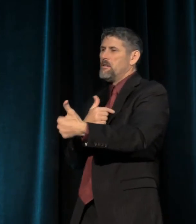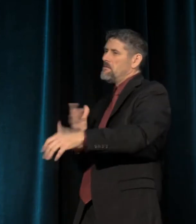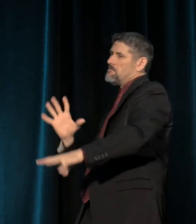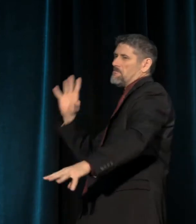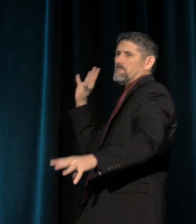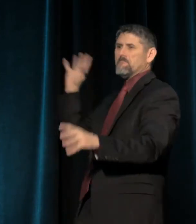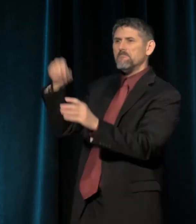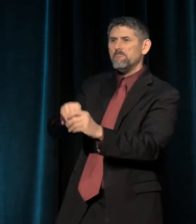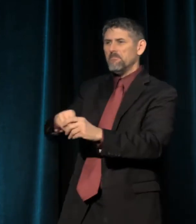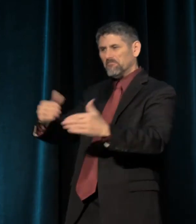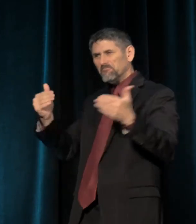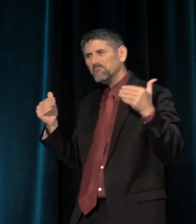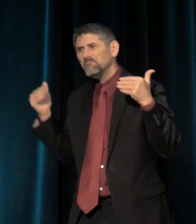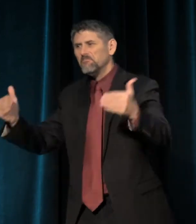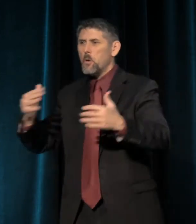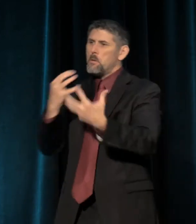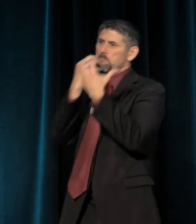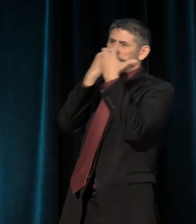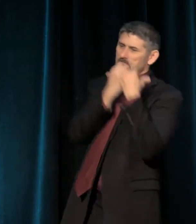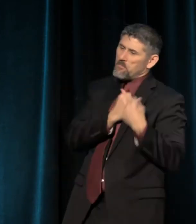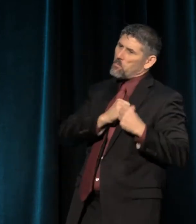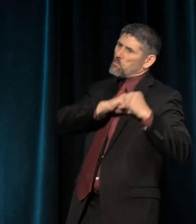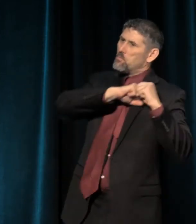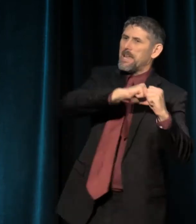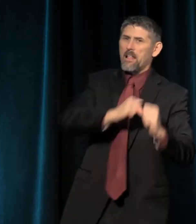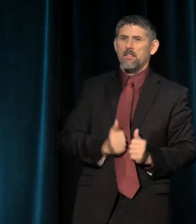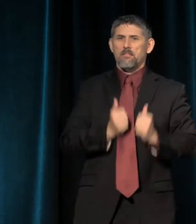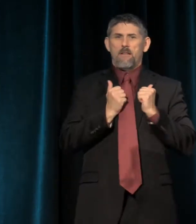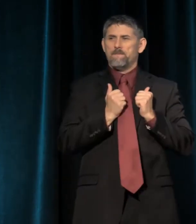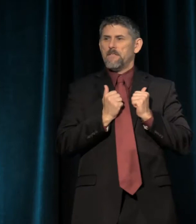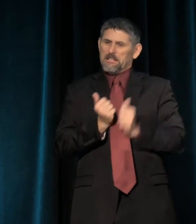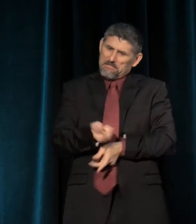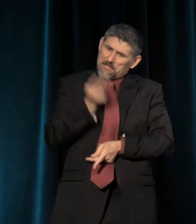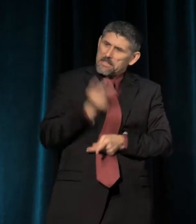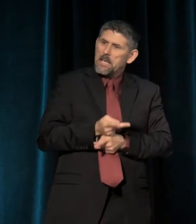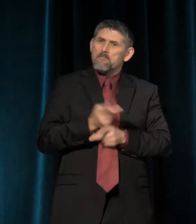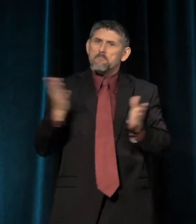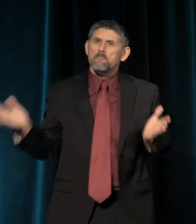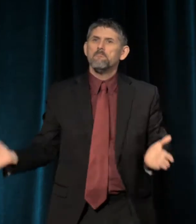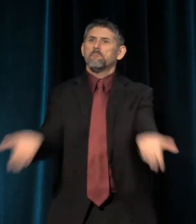We choose to protect life, to shelter life, to embrace life.